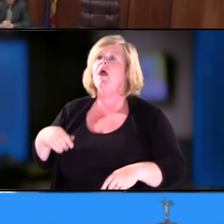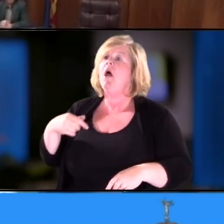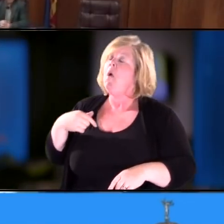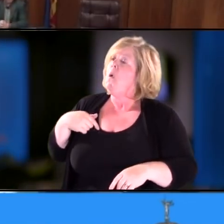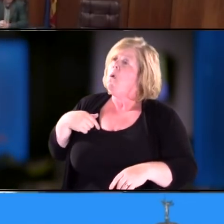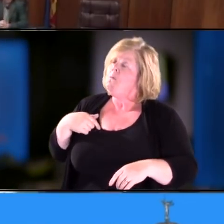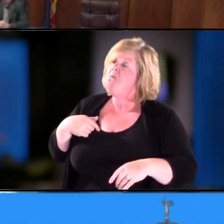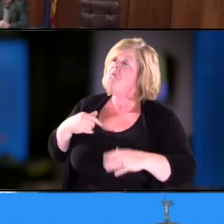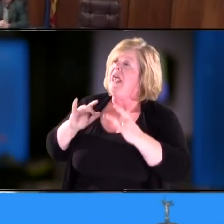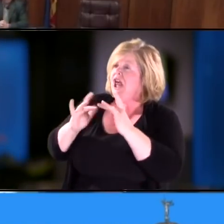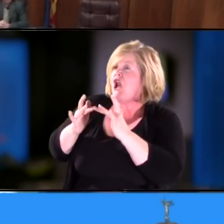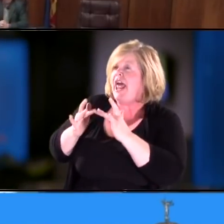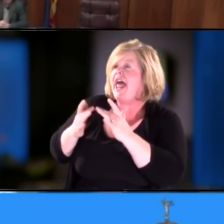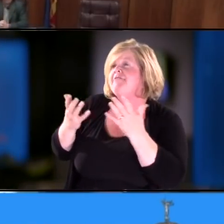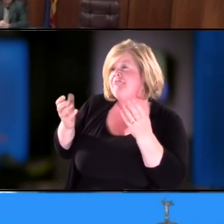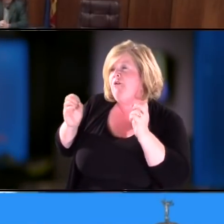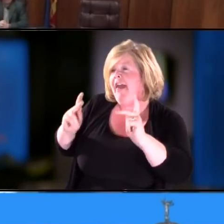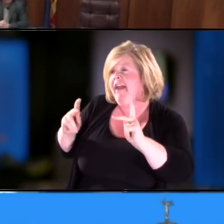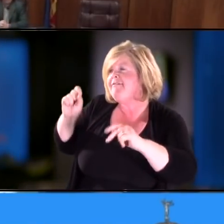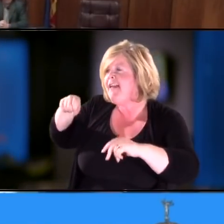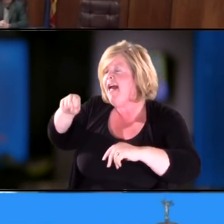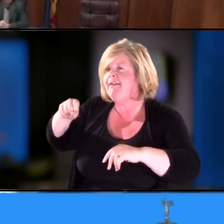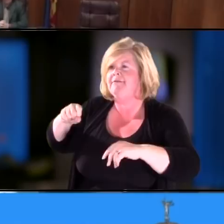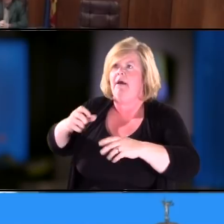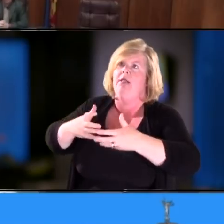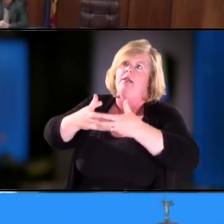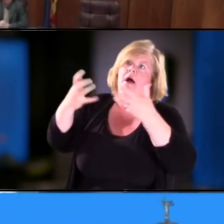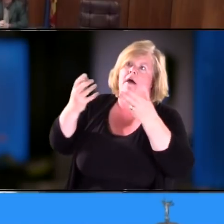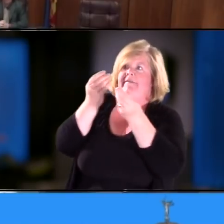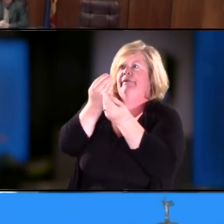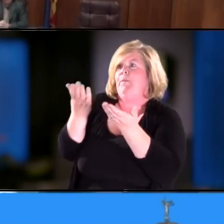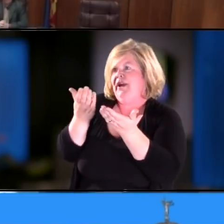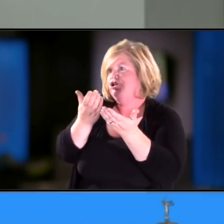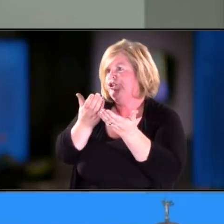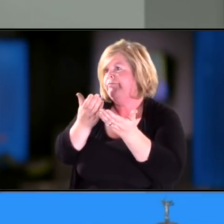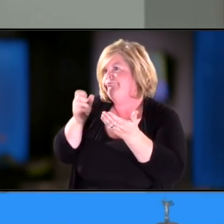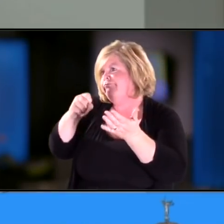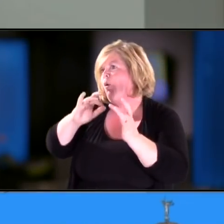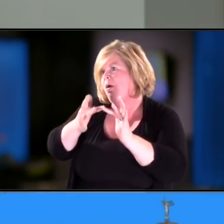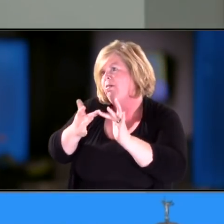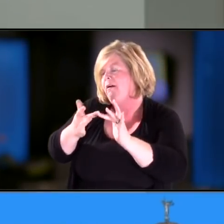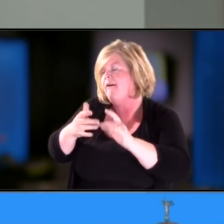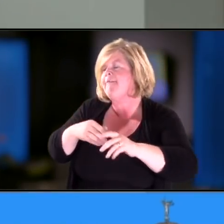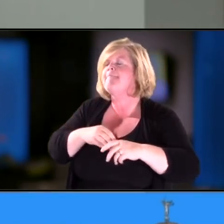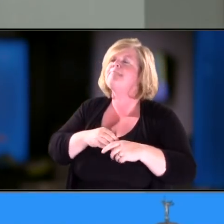What I find on the Internet is through Mary Ann. There's obviously... there's very much out there,